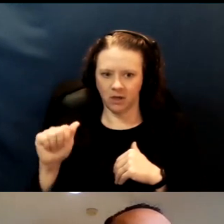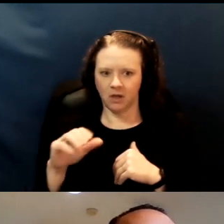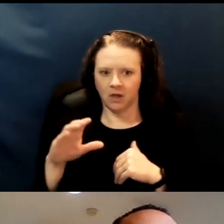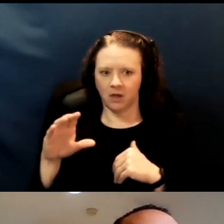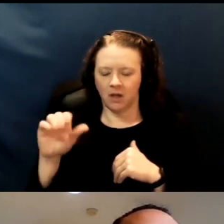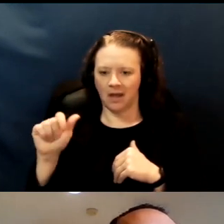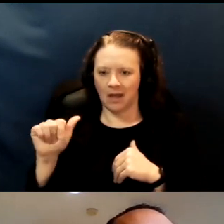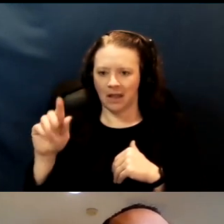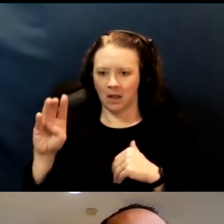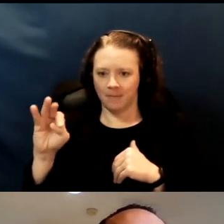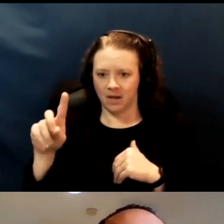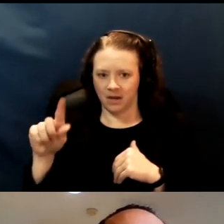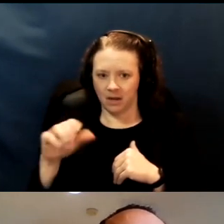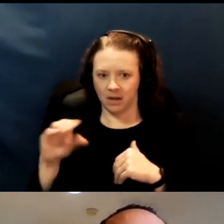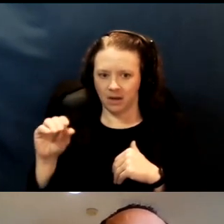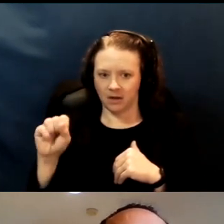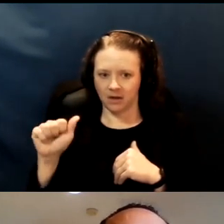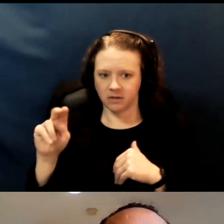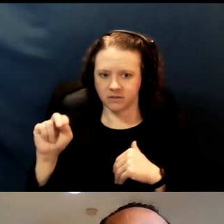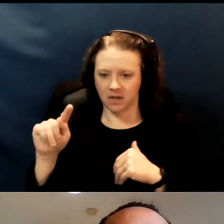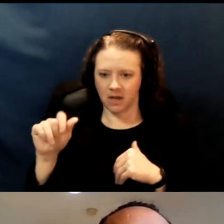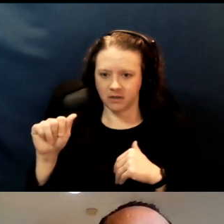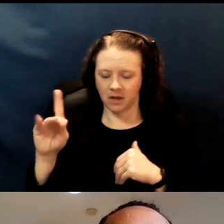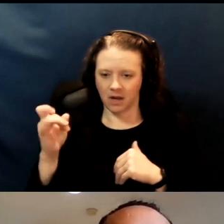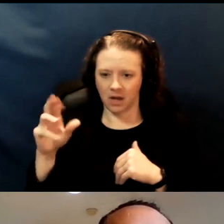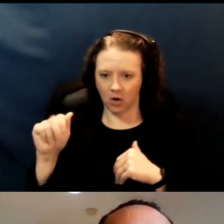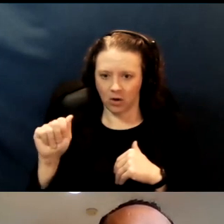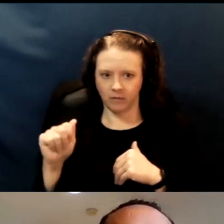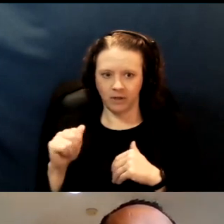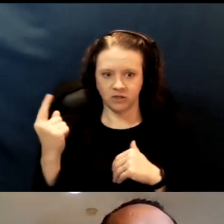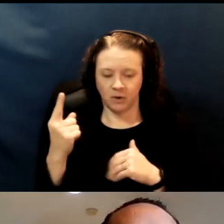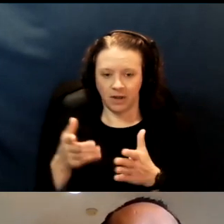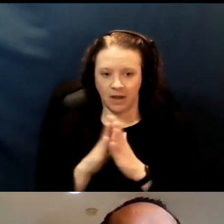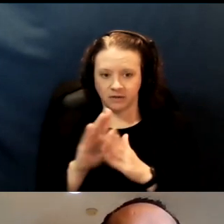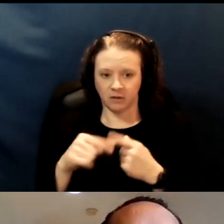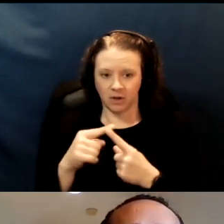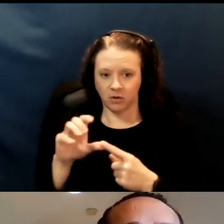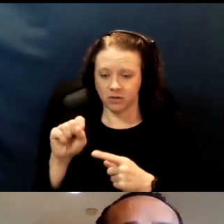are all doing in-home vaccinations. Someone asked about Santa Clara County.